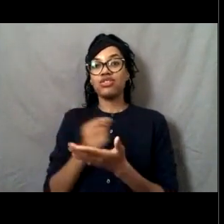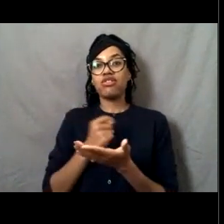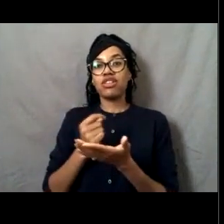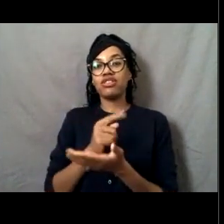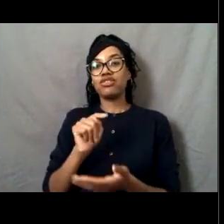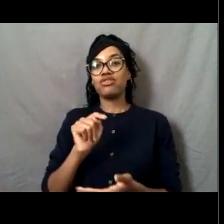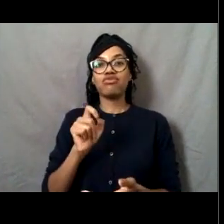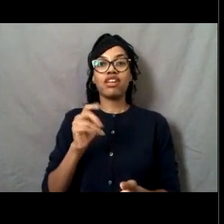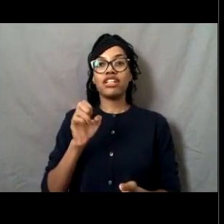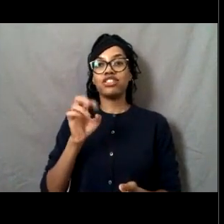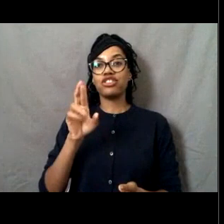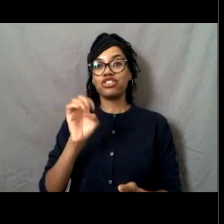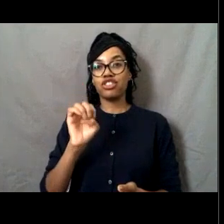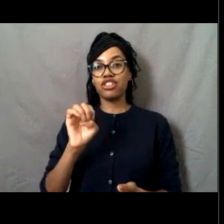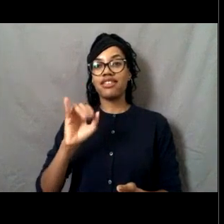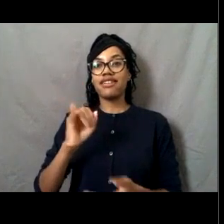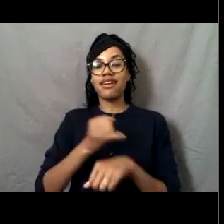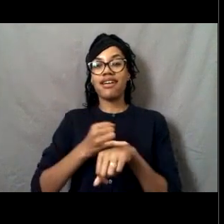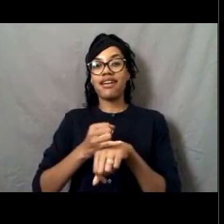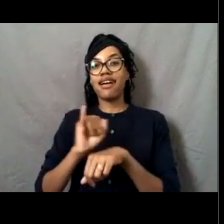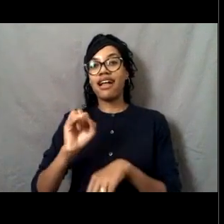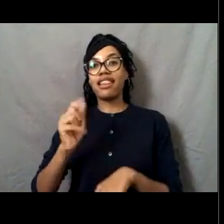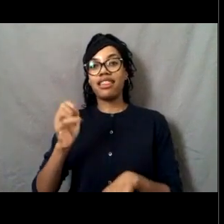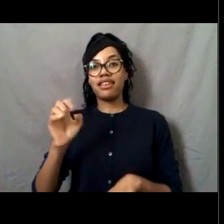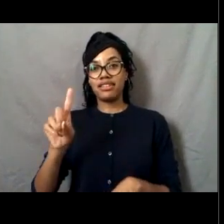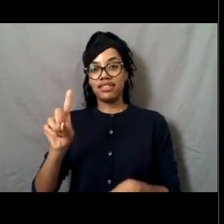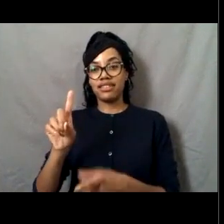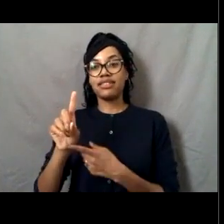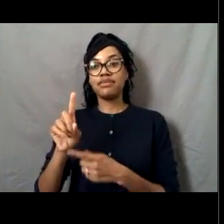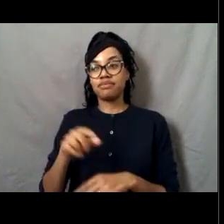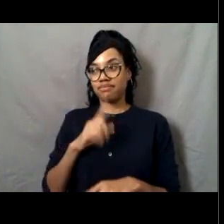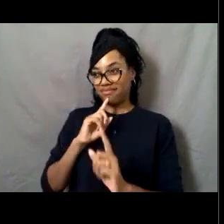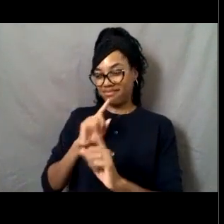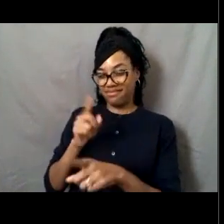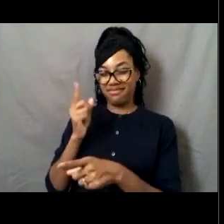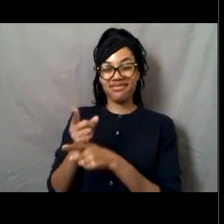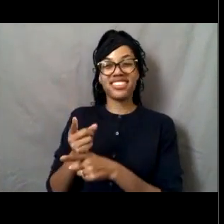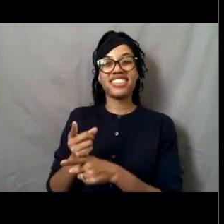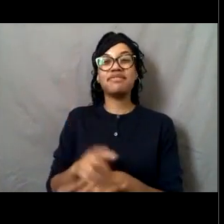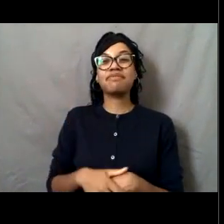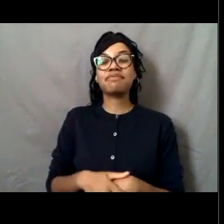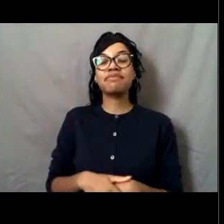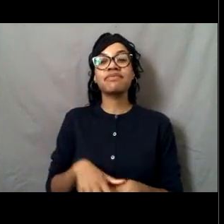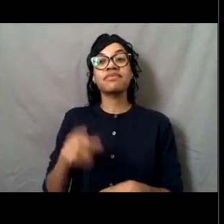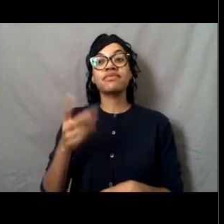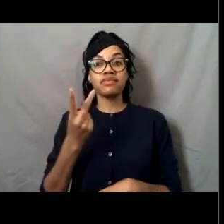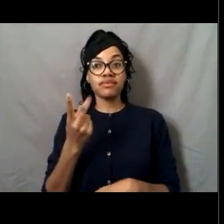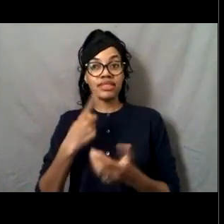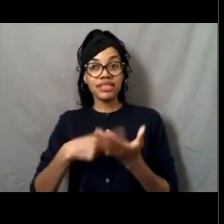And actually I, after we talked about this the other day Sarah I looked it up and he also wrote a book